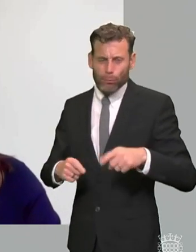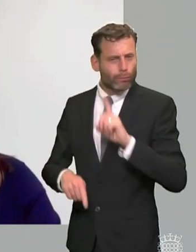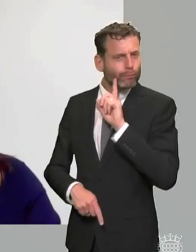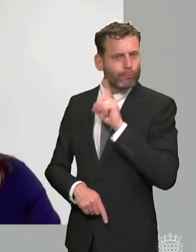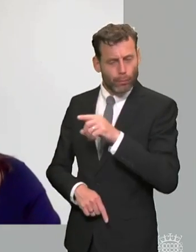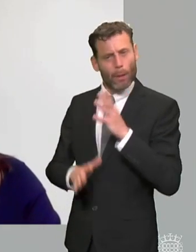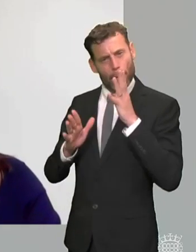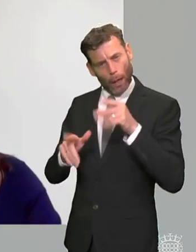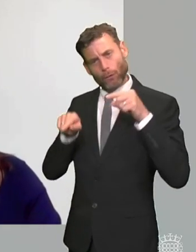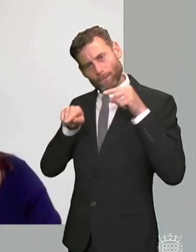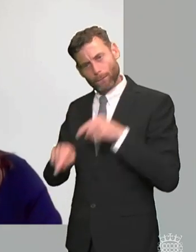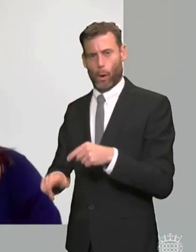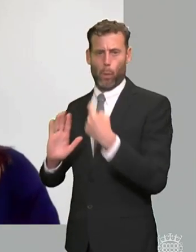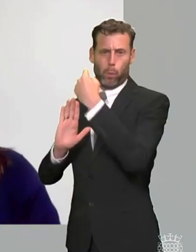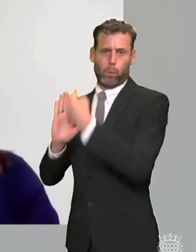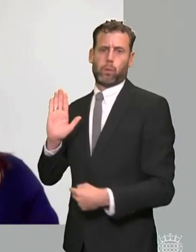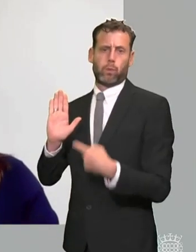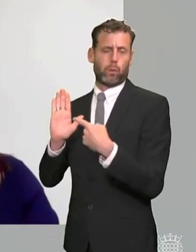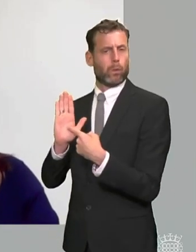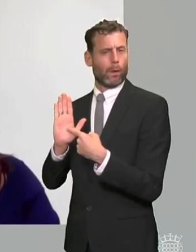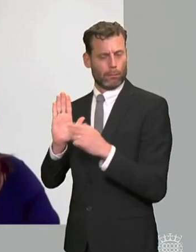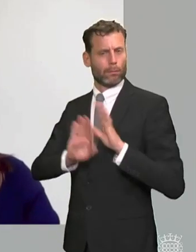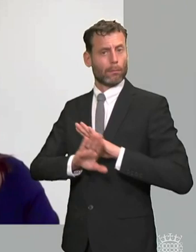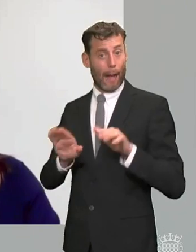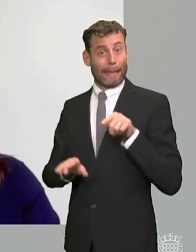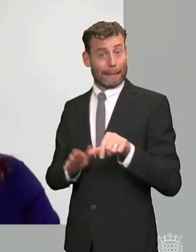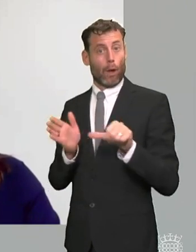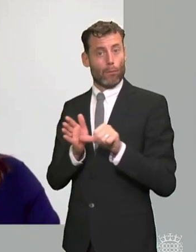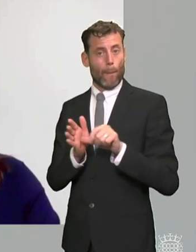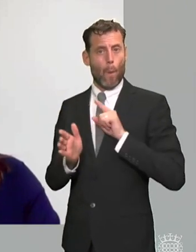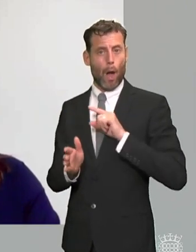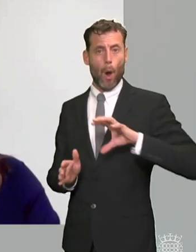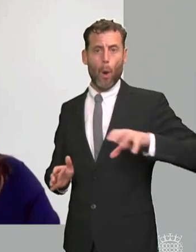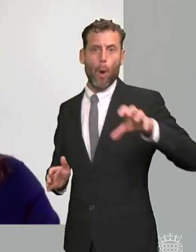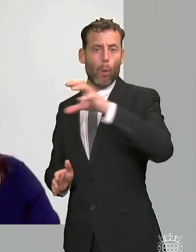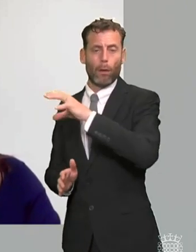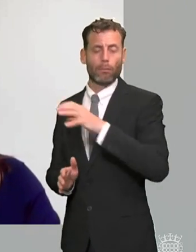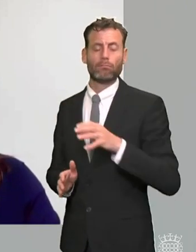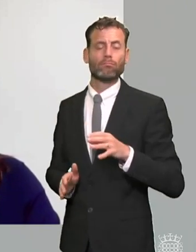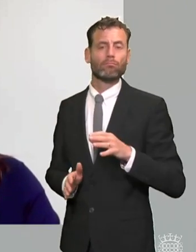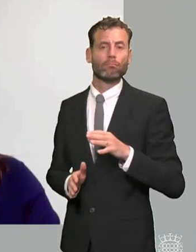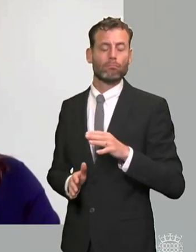and and and then that's that is the problem is um very misplaced i think it's based on a